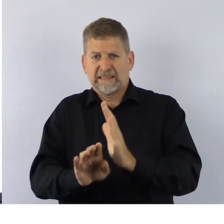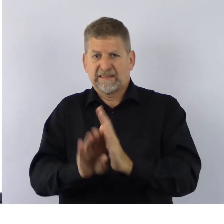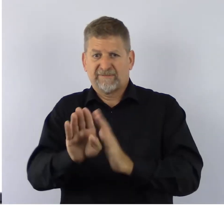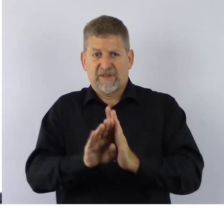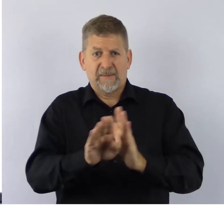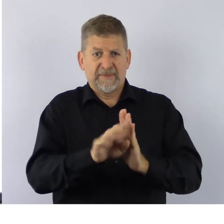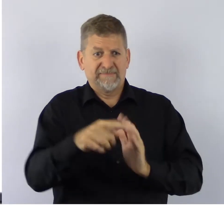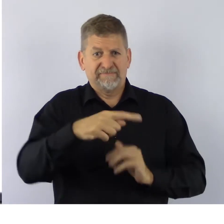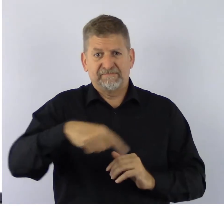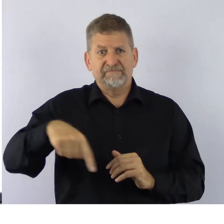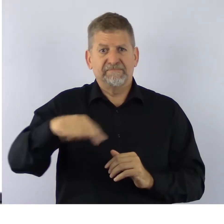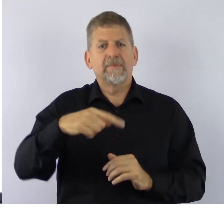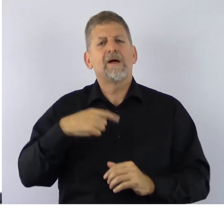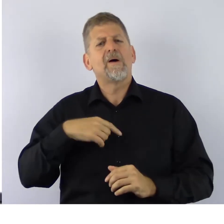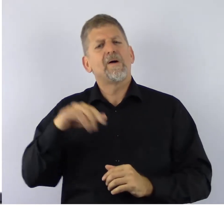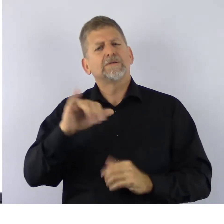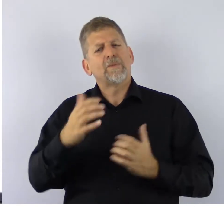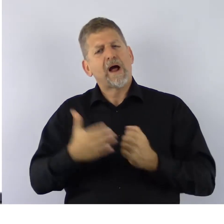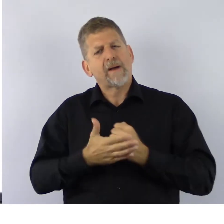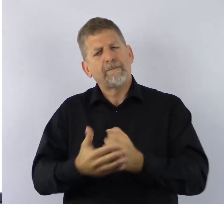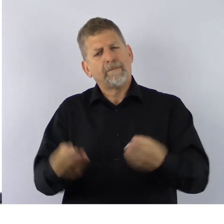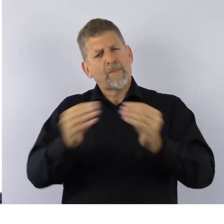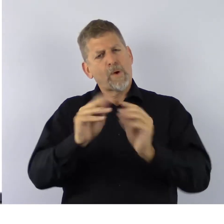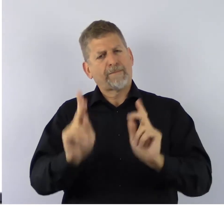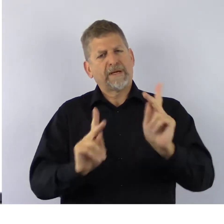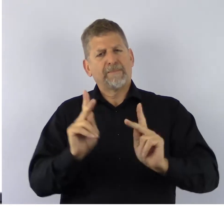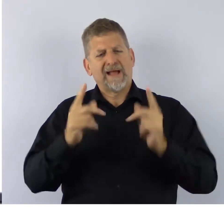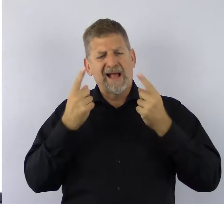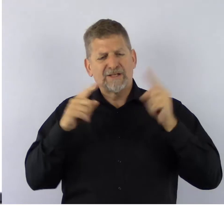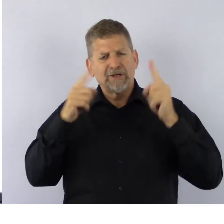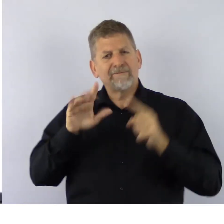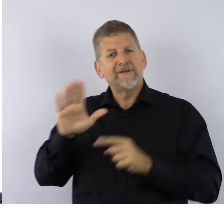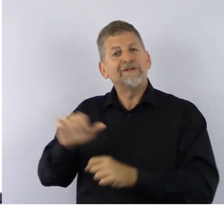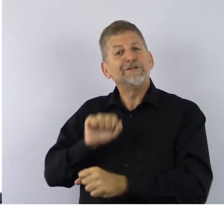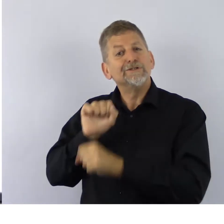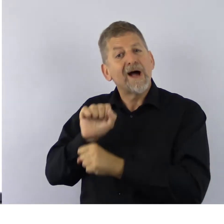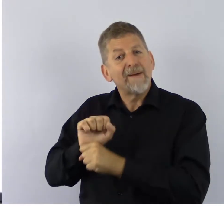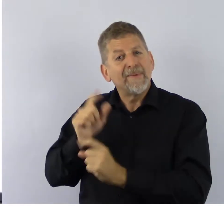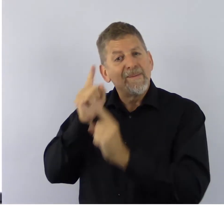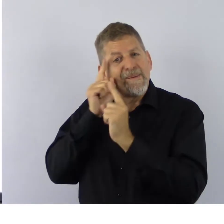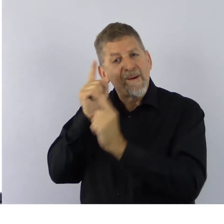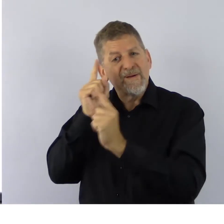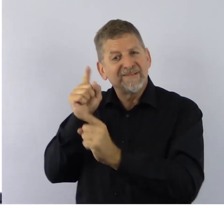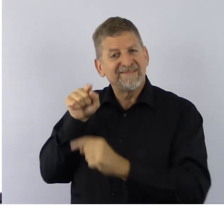we also want to help more people achieve their employment goals.